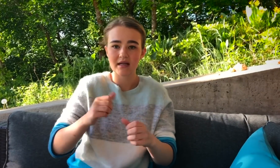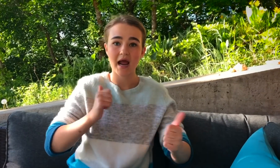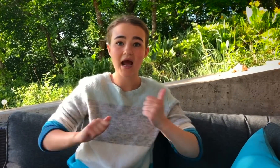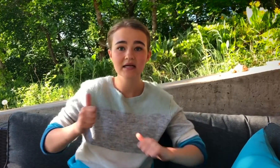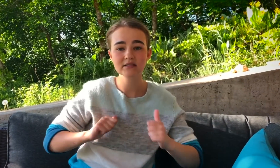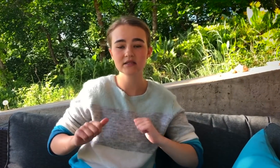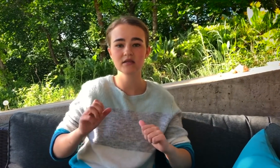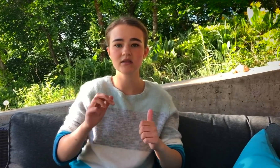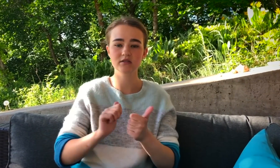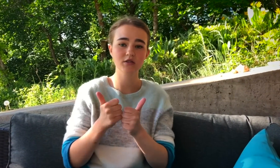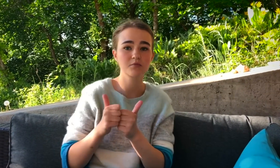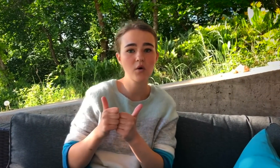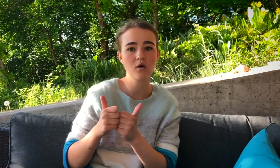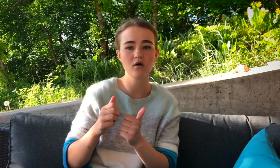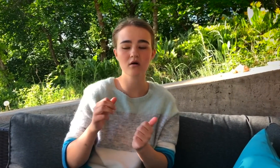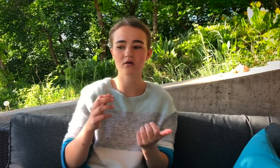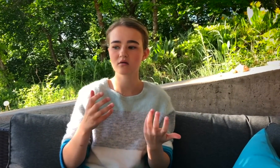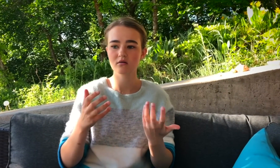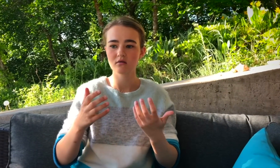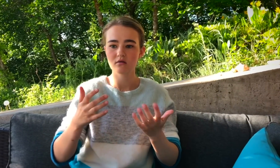WHETHER IT'S ACTING, SPORTS,